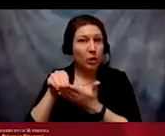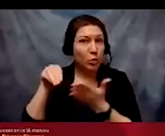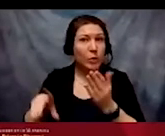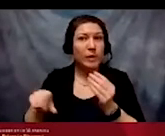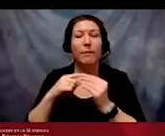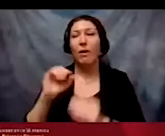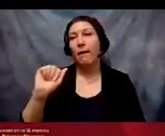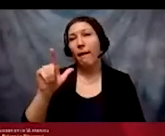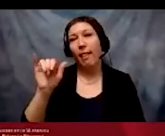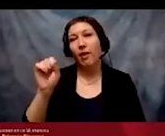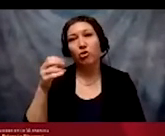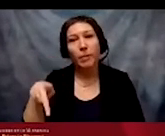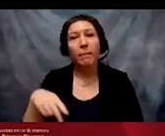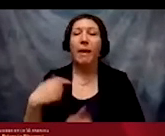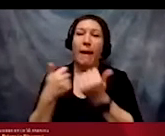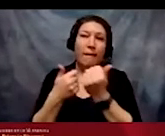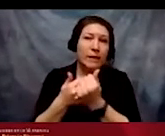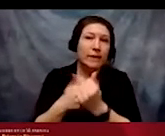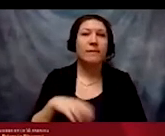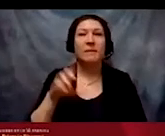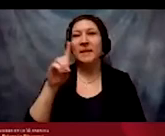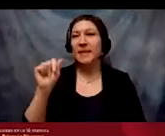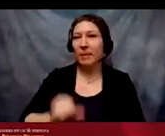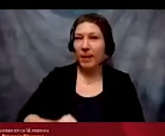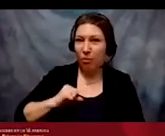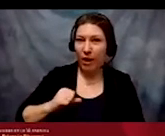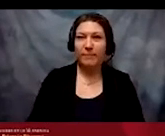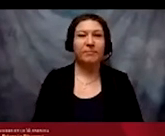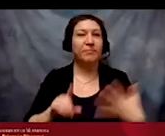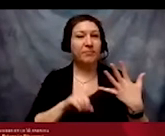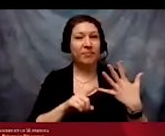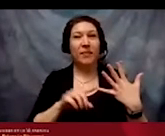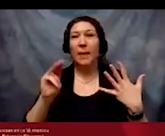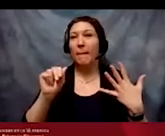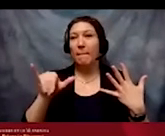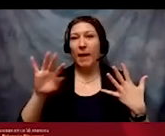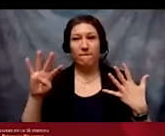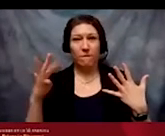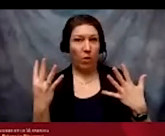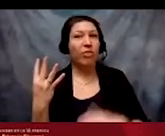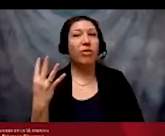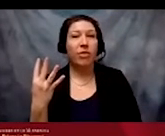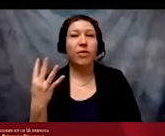allyship and advocacy and pride. Lastly on May 4th we